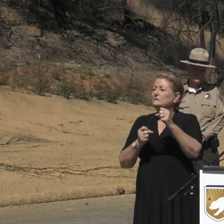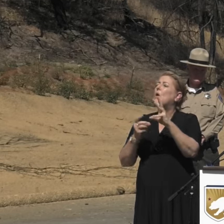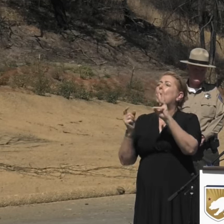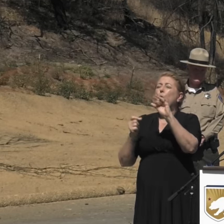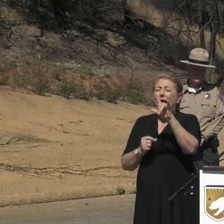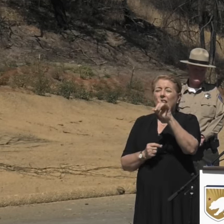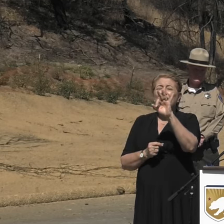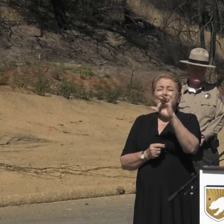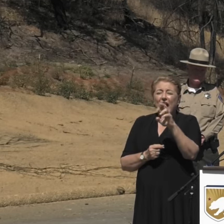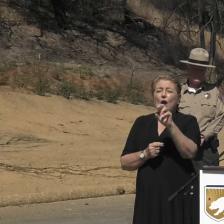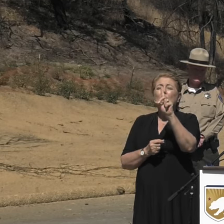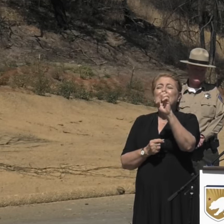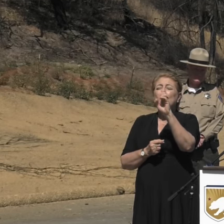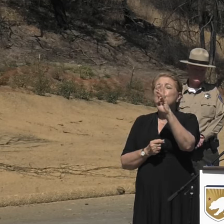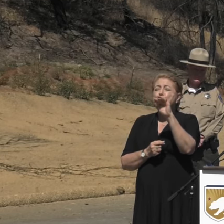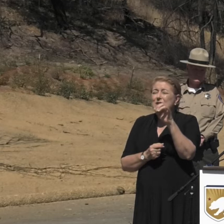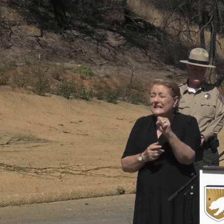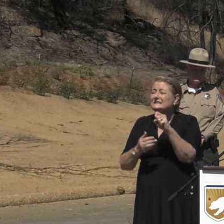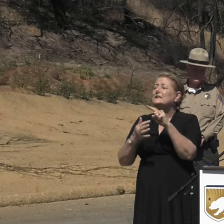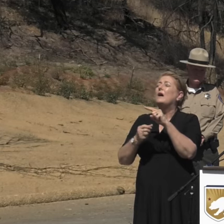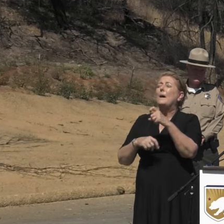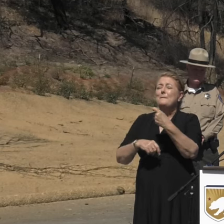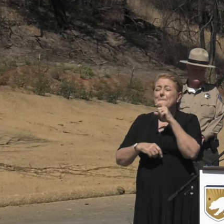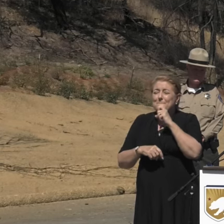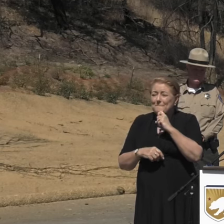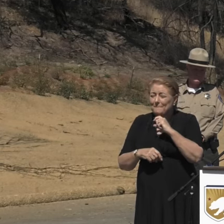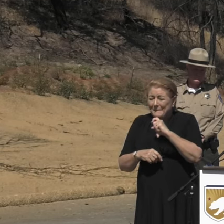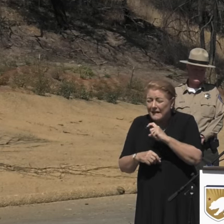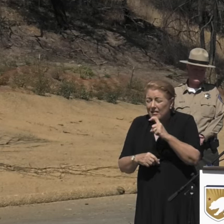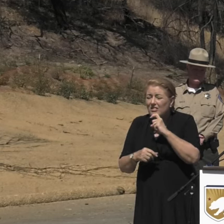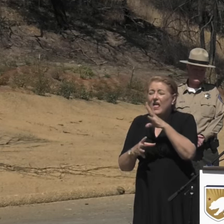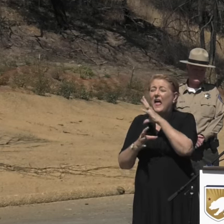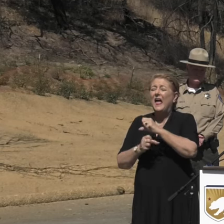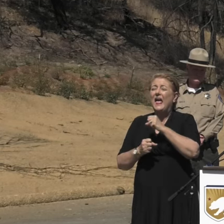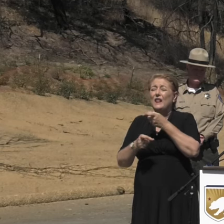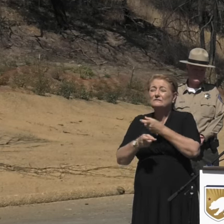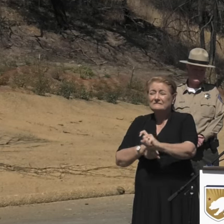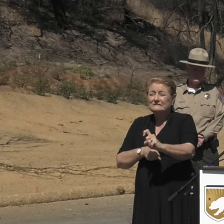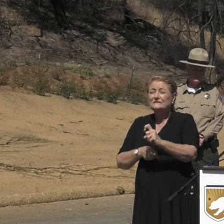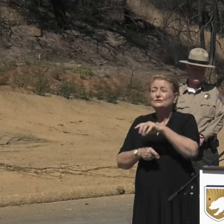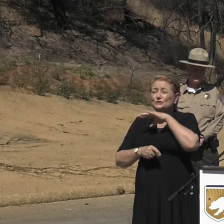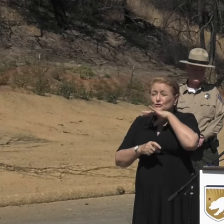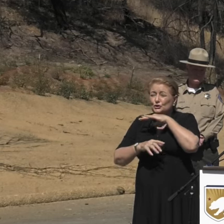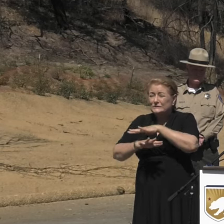debris, metal, concrete, and contaminated soil from nearly 1,000 properties throughout